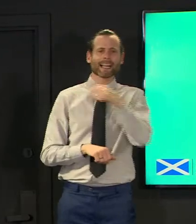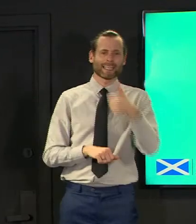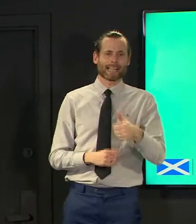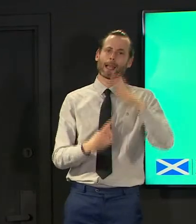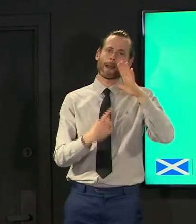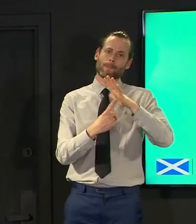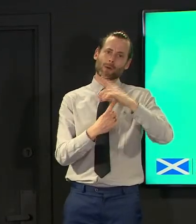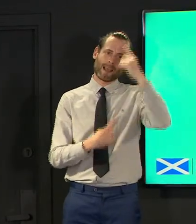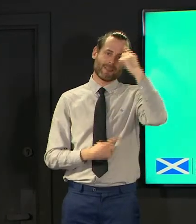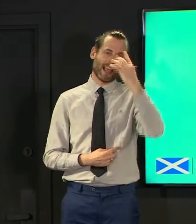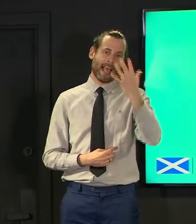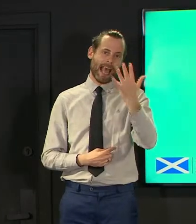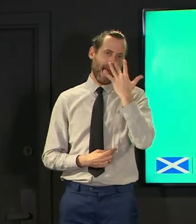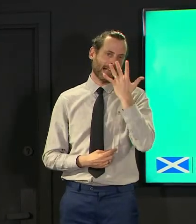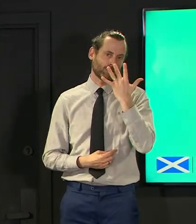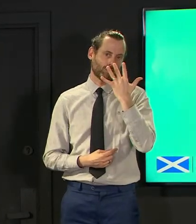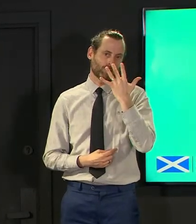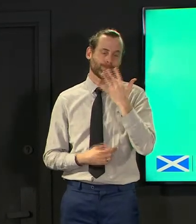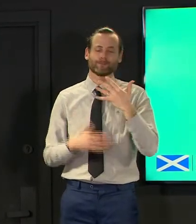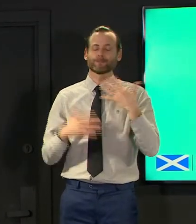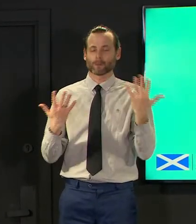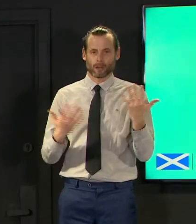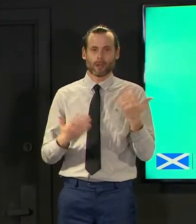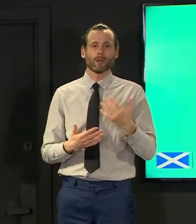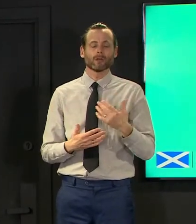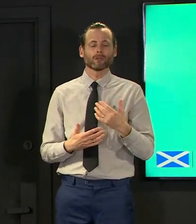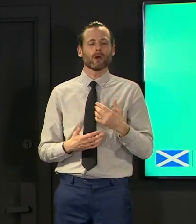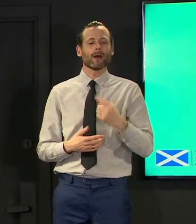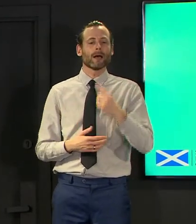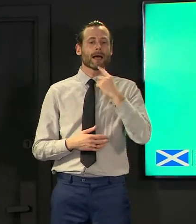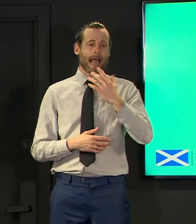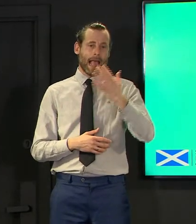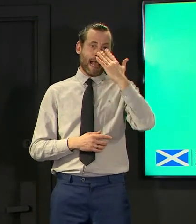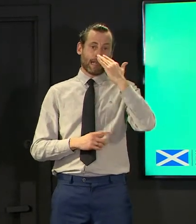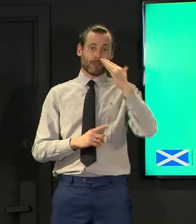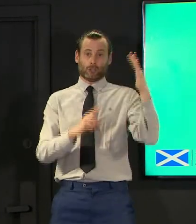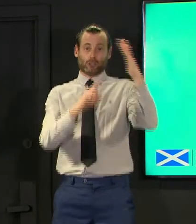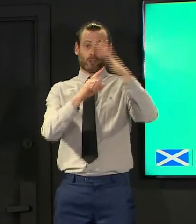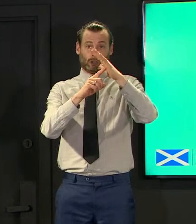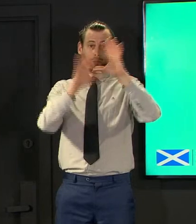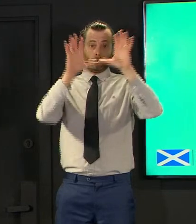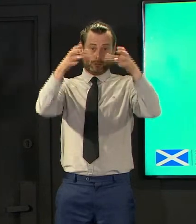occupation male sex obesity or ethnic background are likely to be vaccinated most rapidly by an